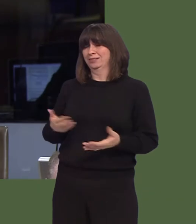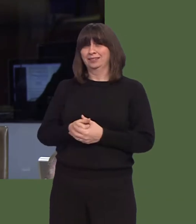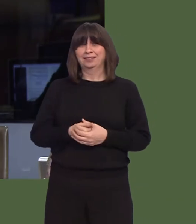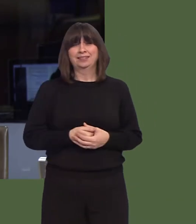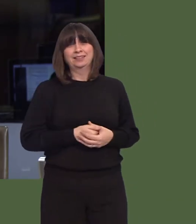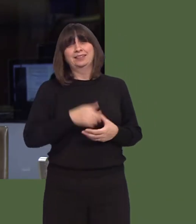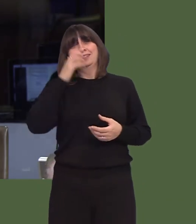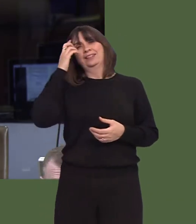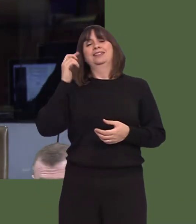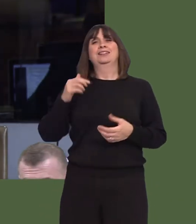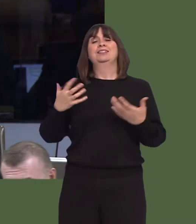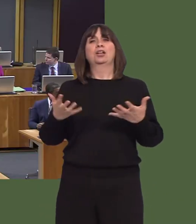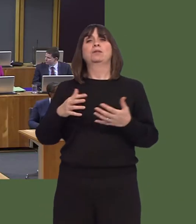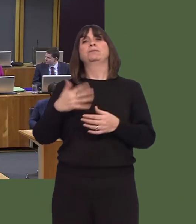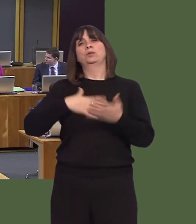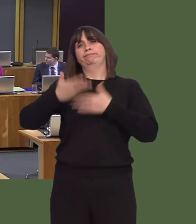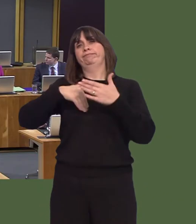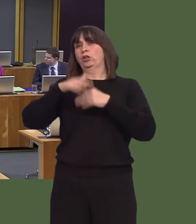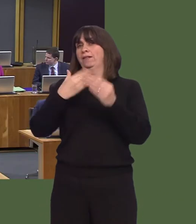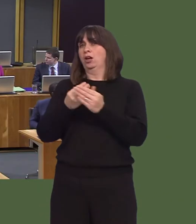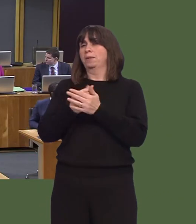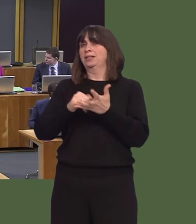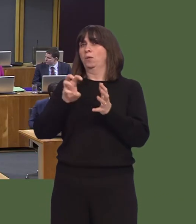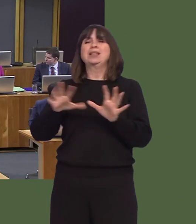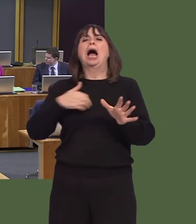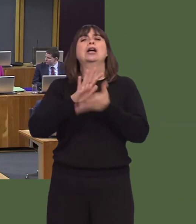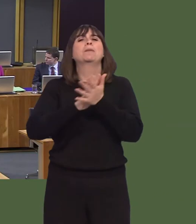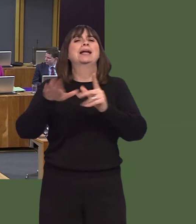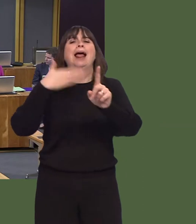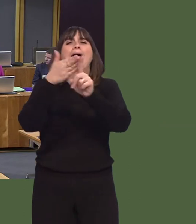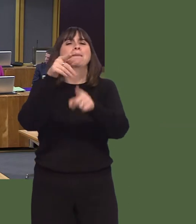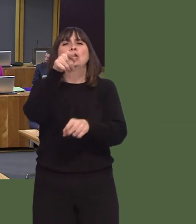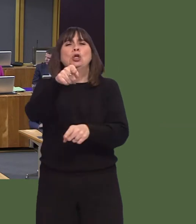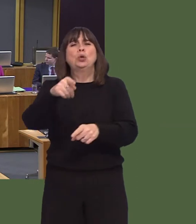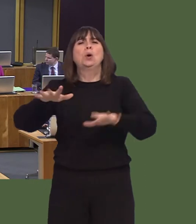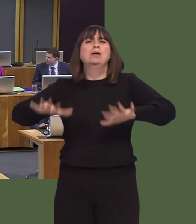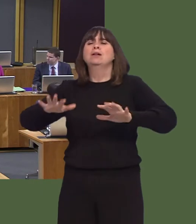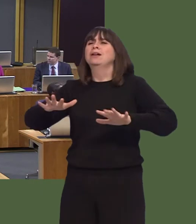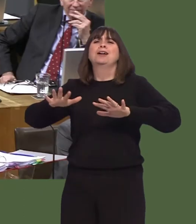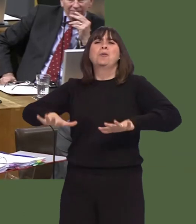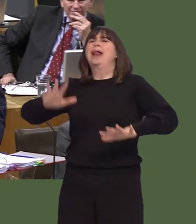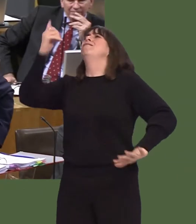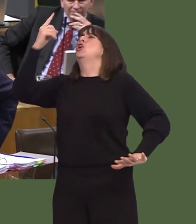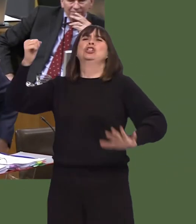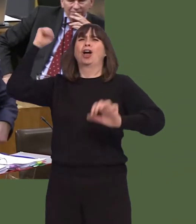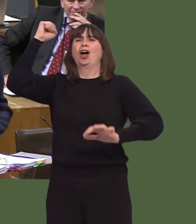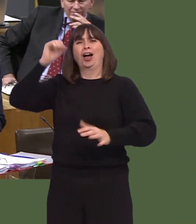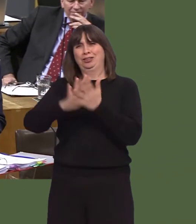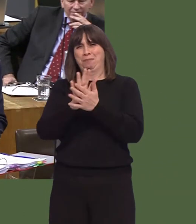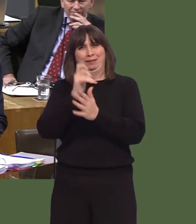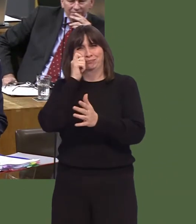Ond a gaf i ddweud bod ein cynlluniau ar gyfer datblygu economaidd iíw gweld yn 'Ffyniant